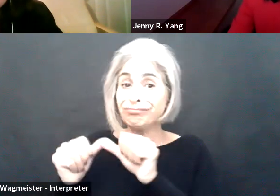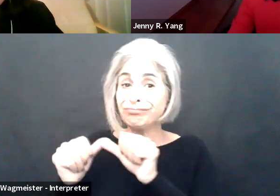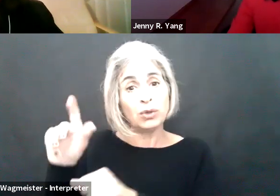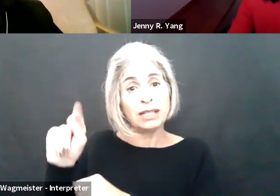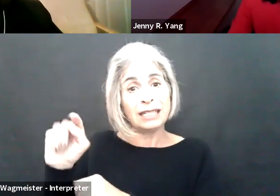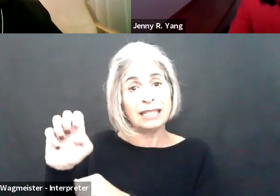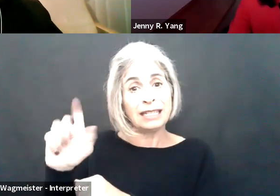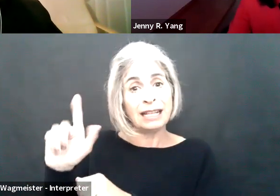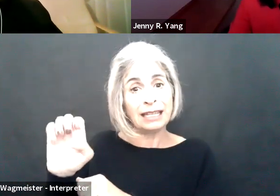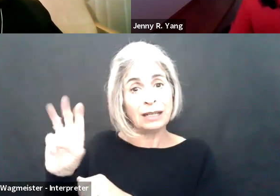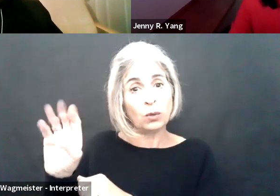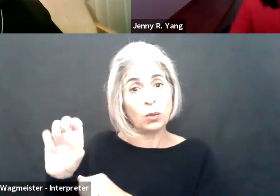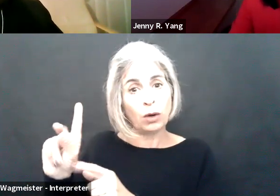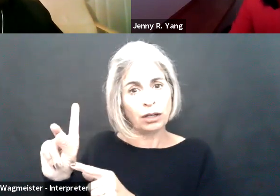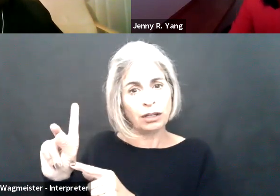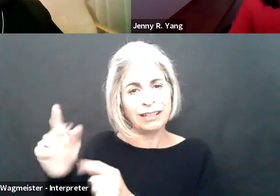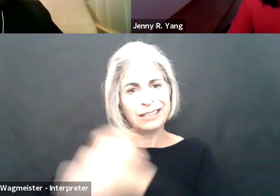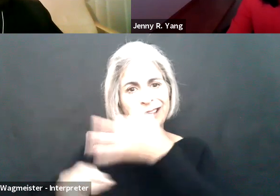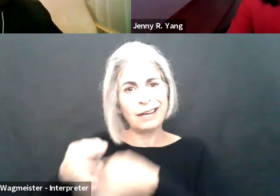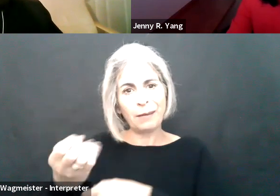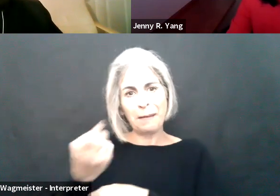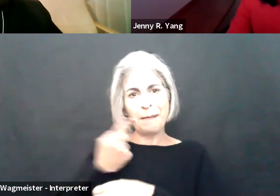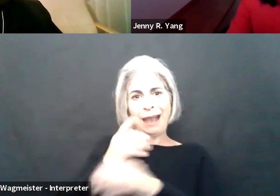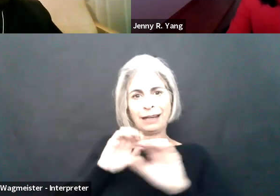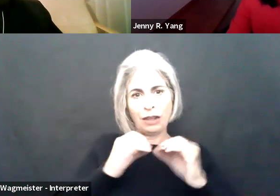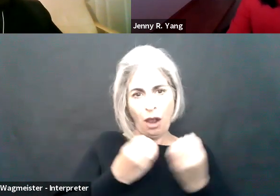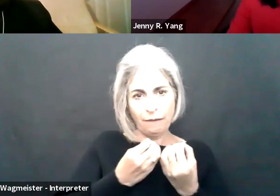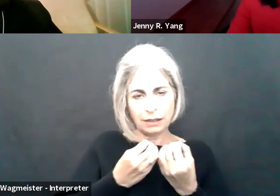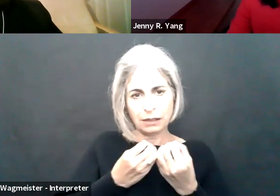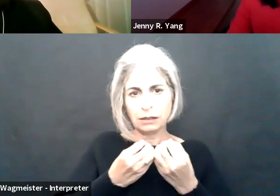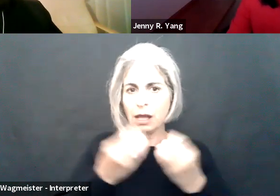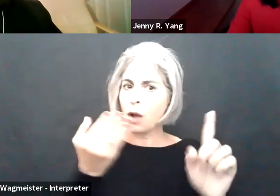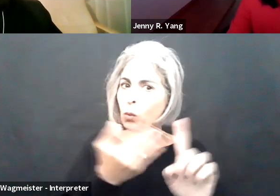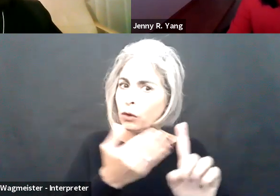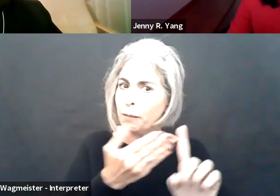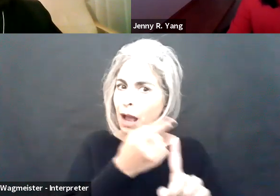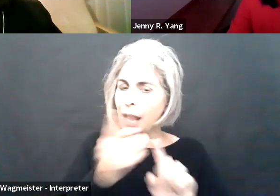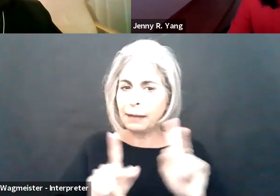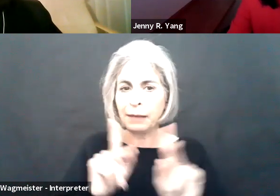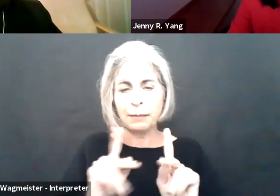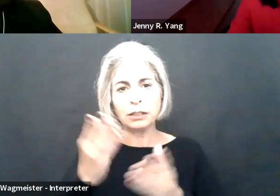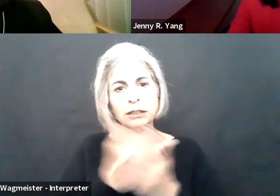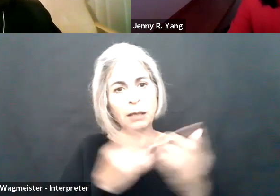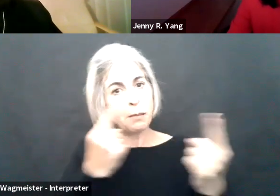Particularly for workers who may wish to continue telework rather than coming back in.